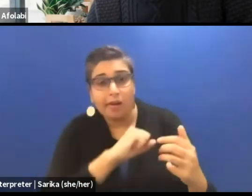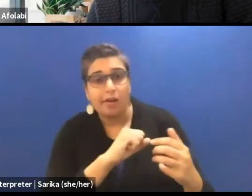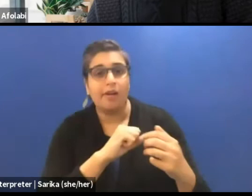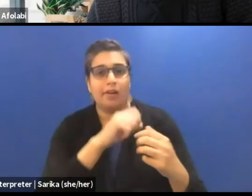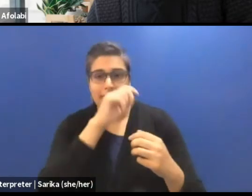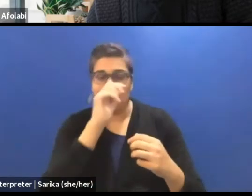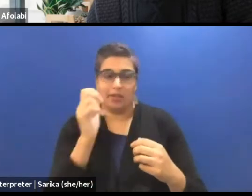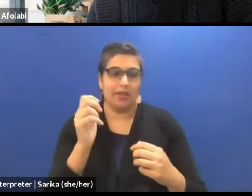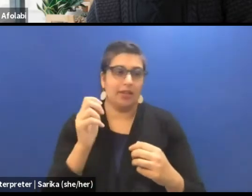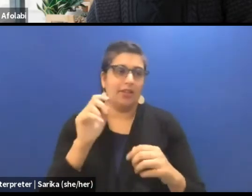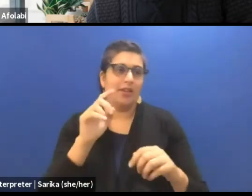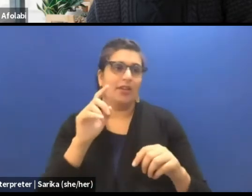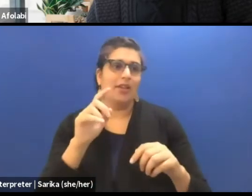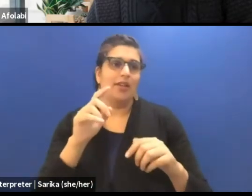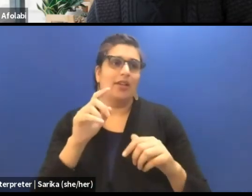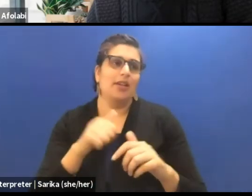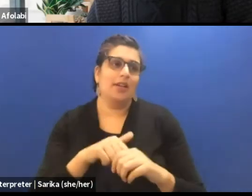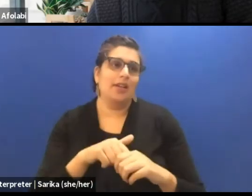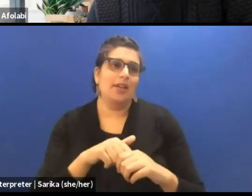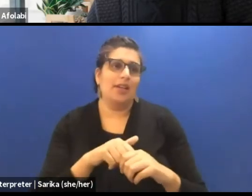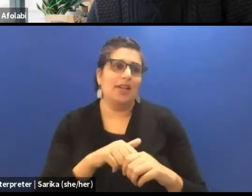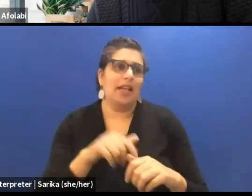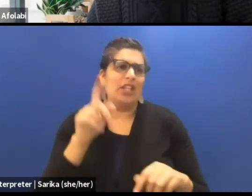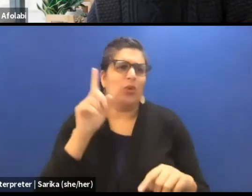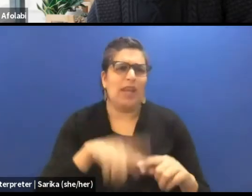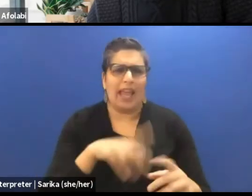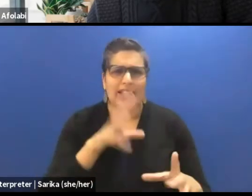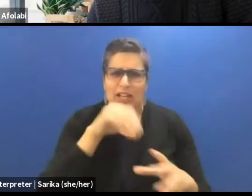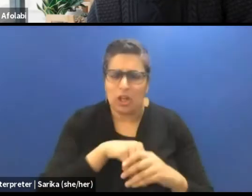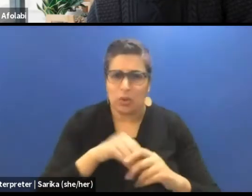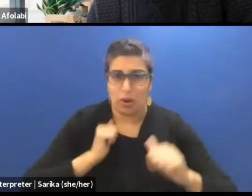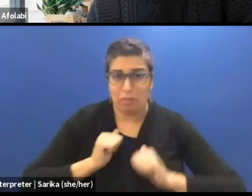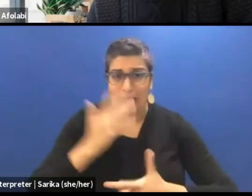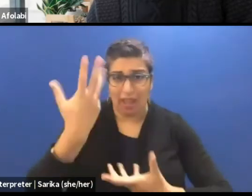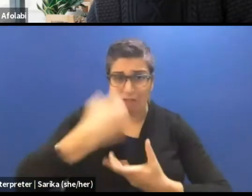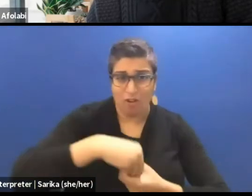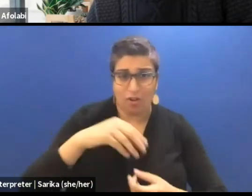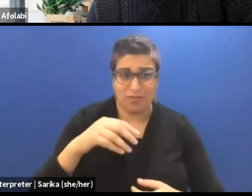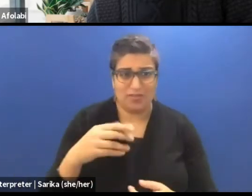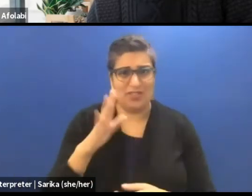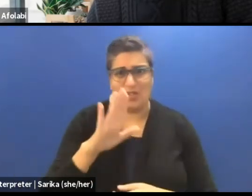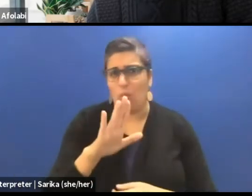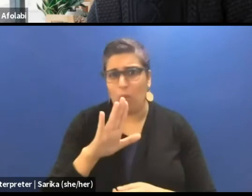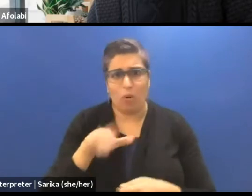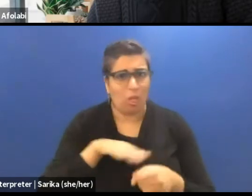with a play that is half your local language. Wole spoke about the various things